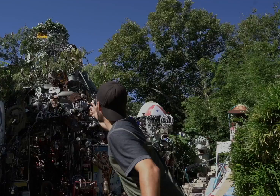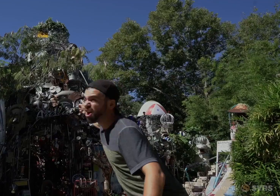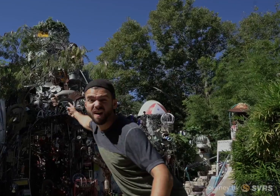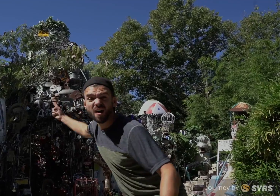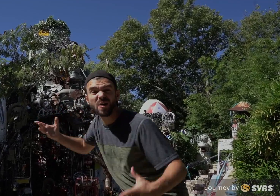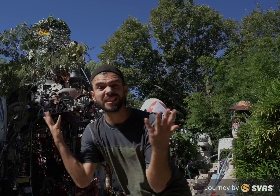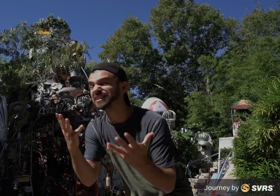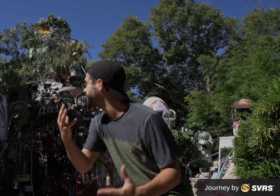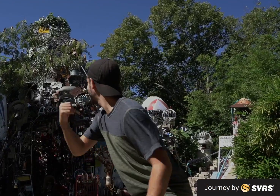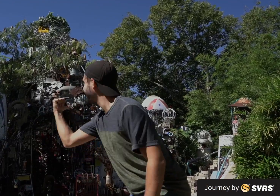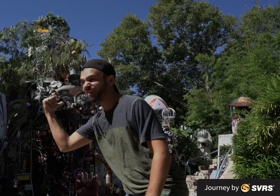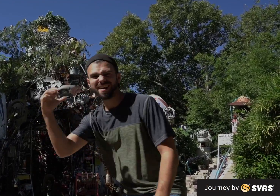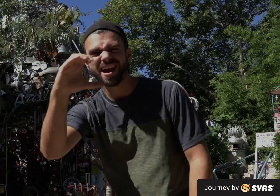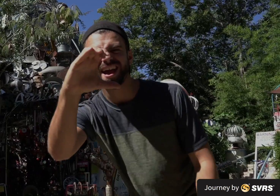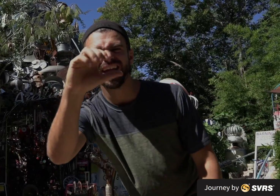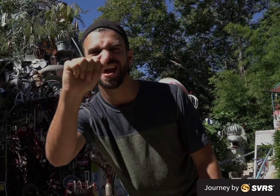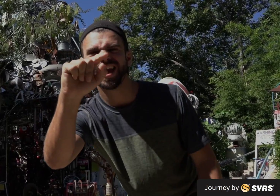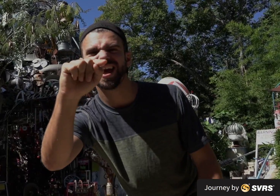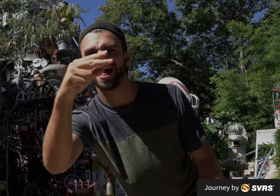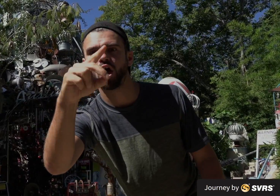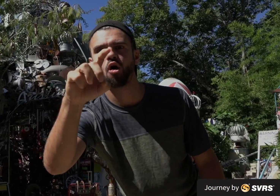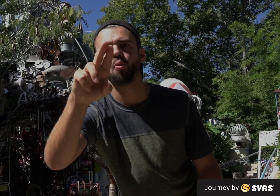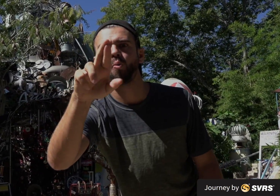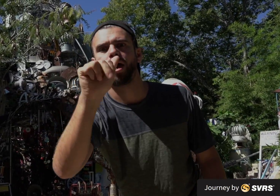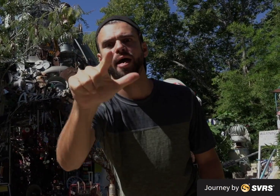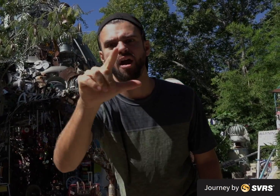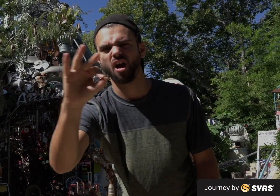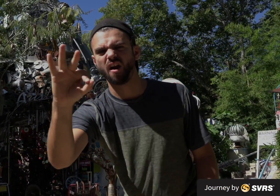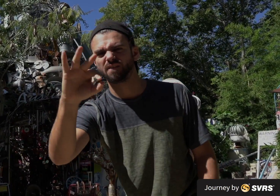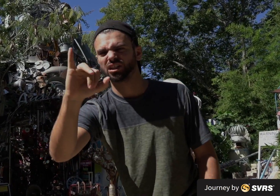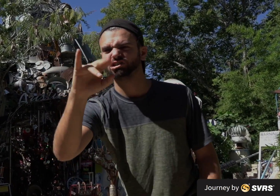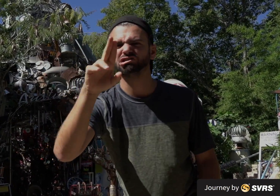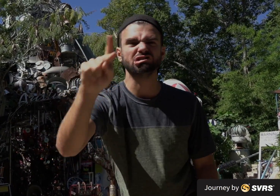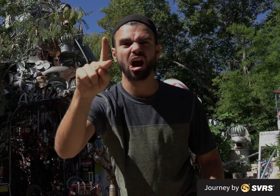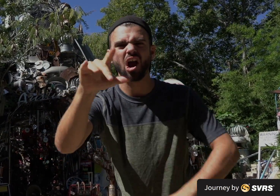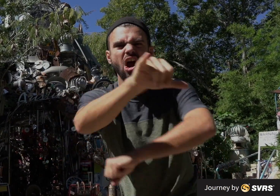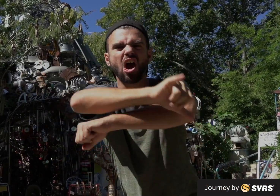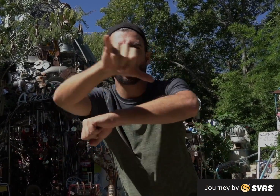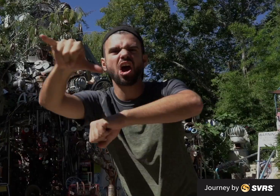Guess what is that?! It's the Cathedral of Junkyard!